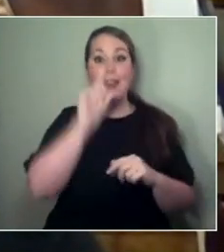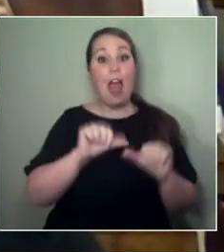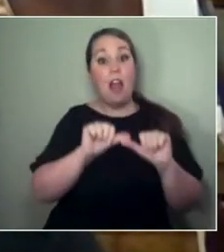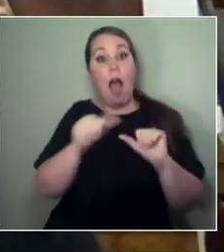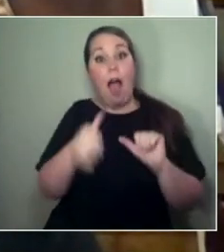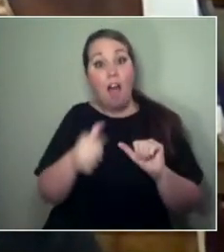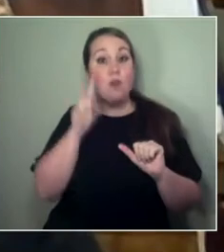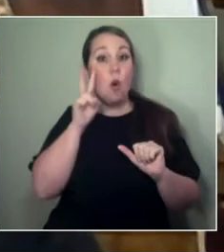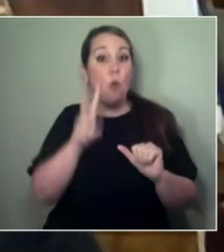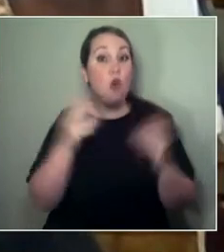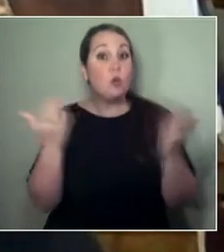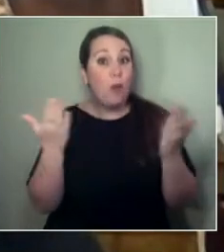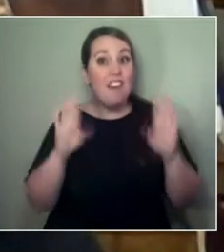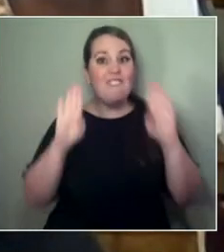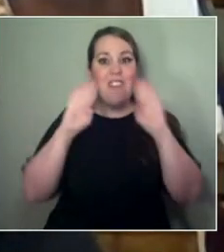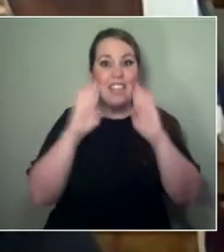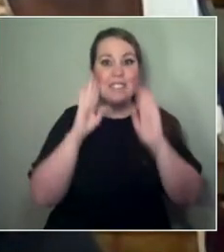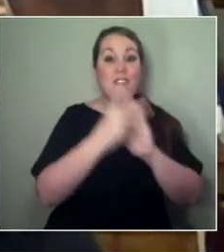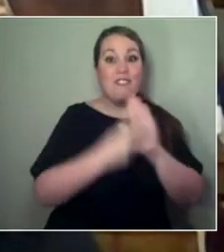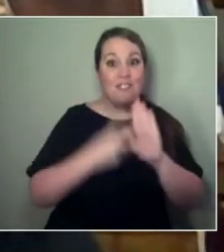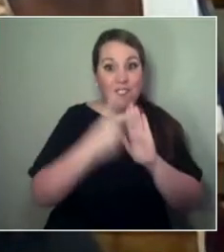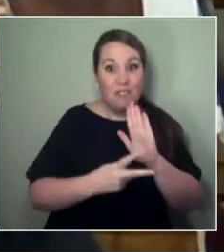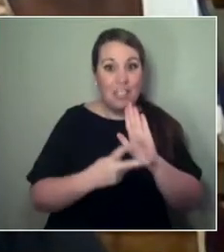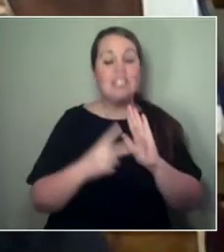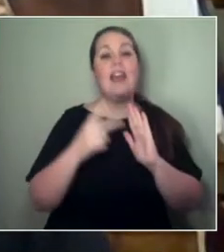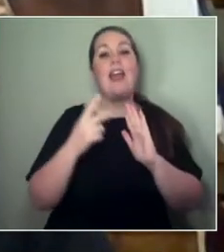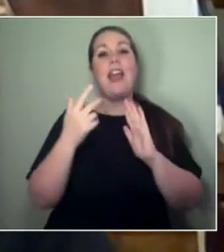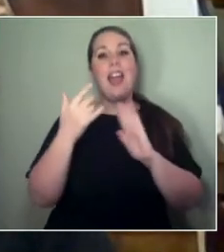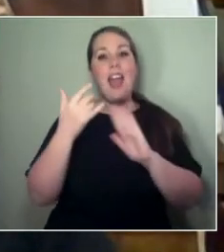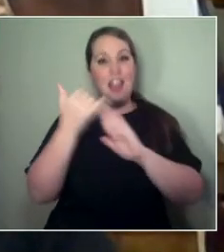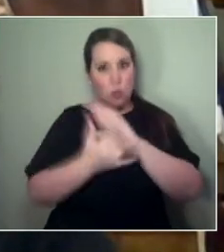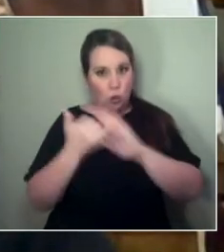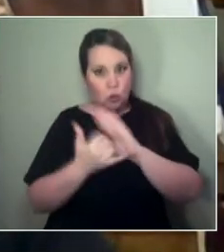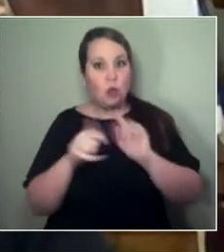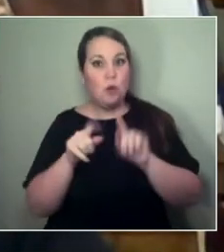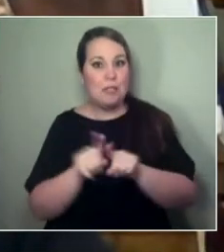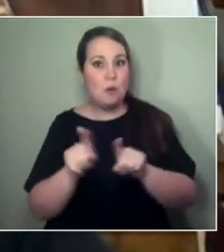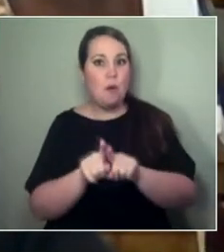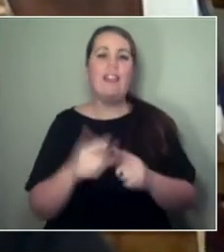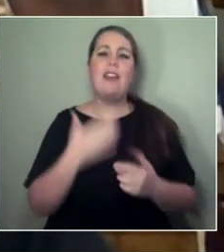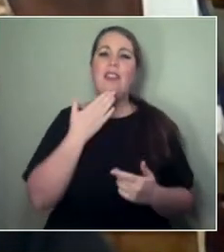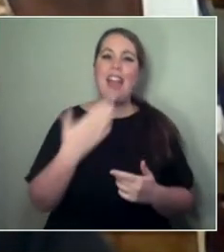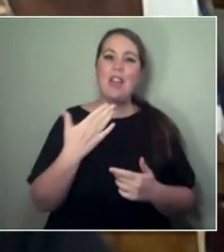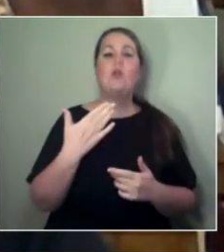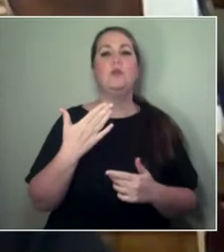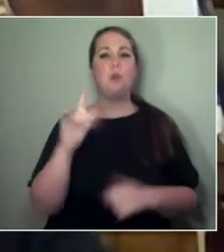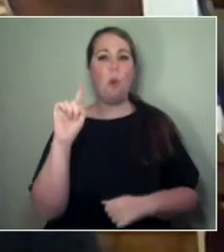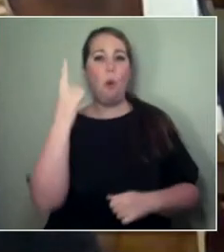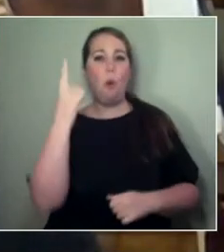I'd like to say a very big thank you to our partner Auckland Live for hosting this event and being the conduit